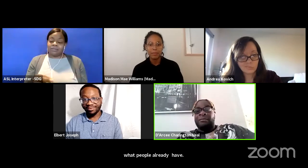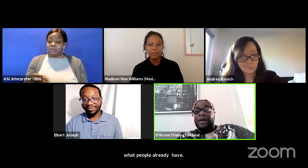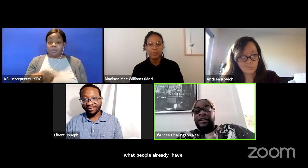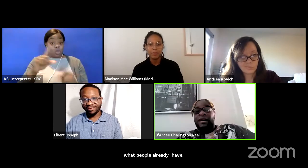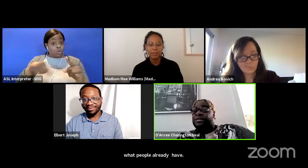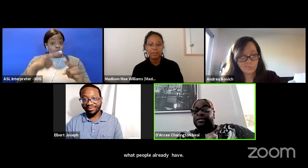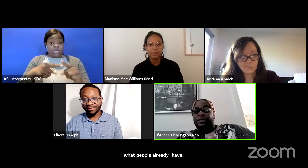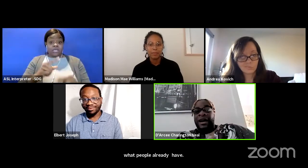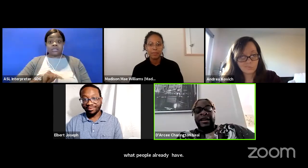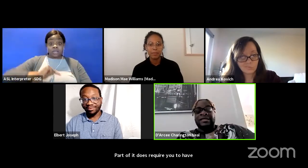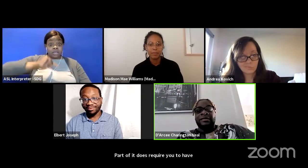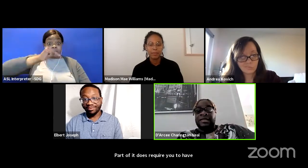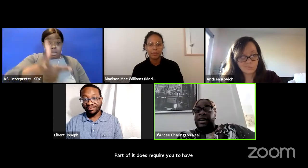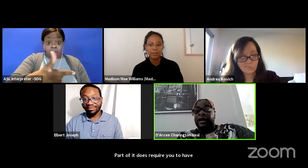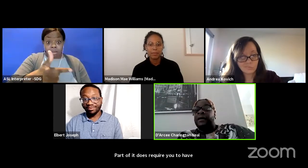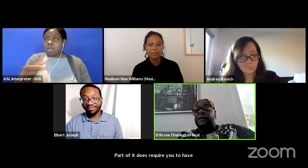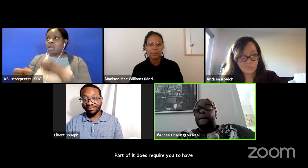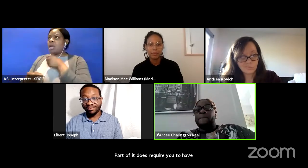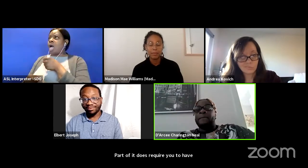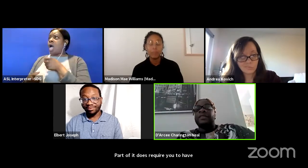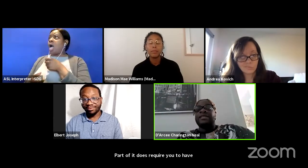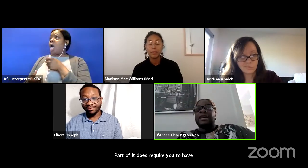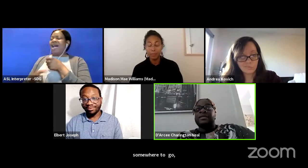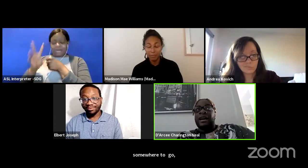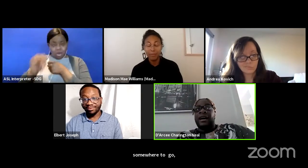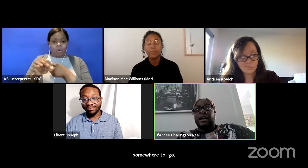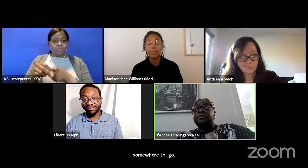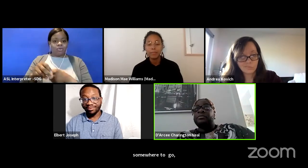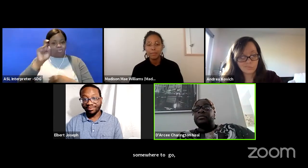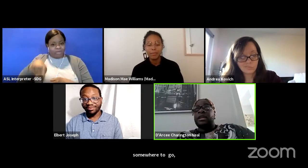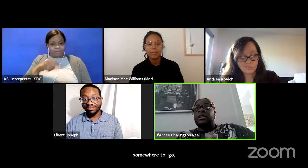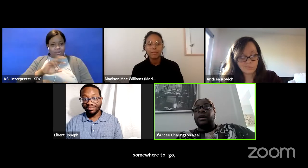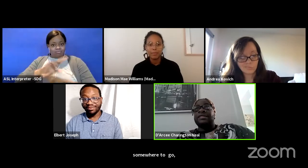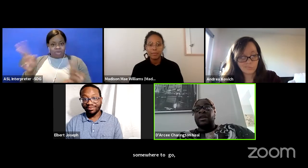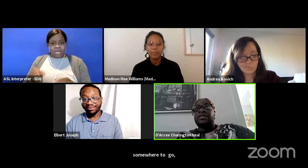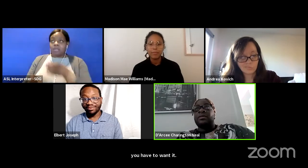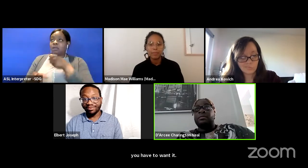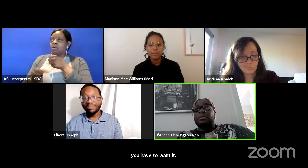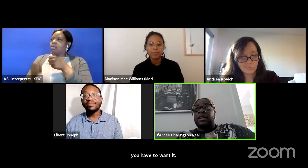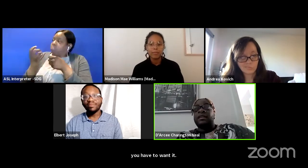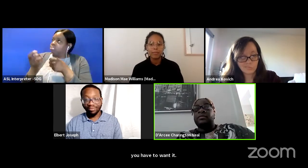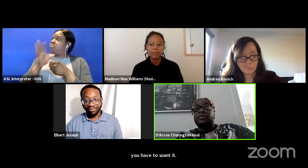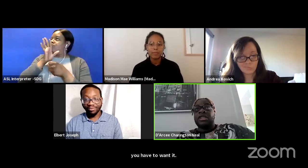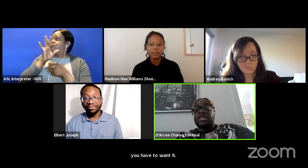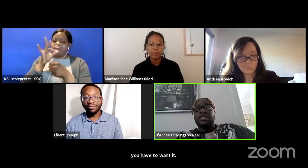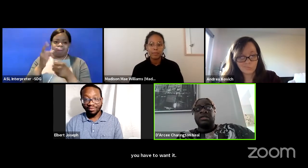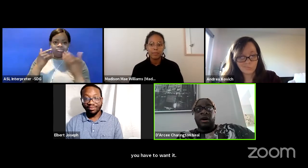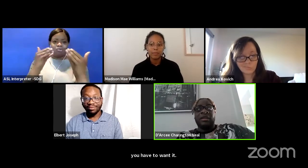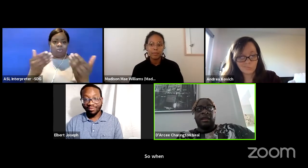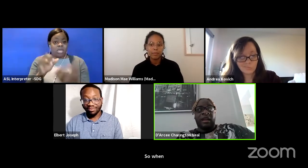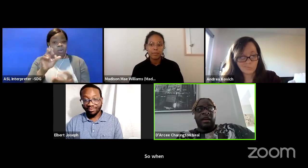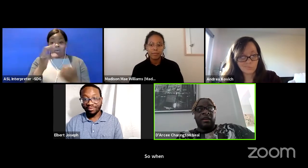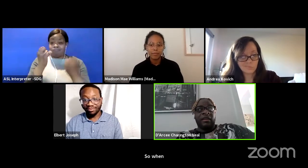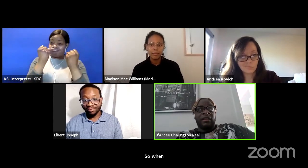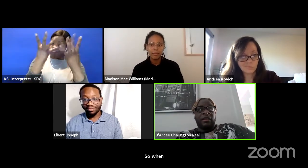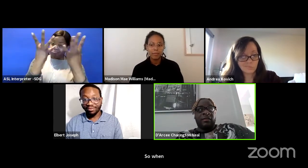and the mic comes to you, you got to have something to say but at the same time, you know, it's also being it's just knowing that like,